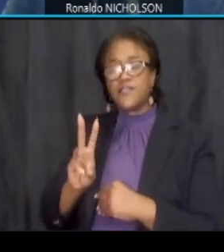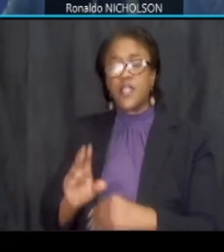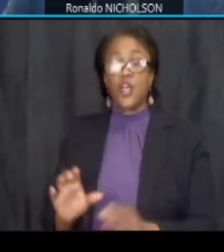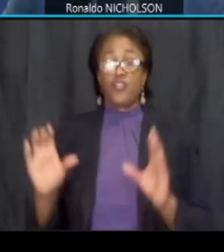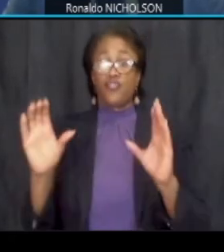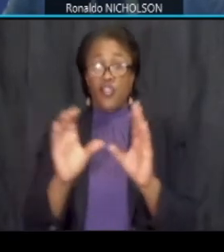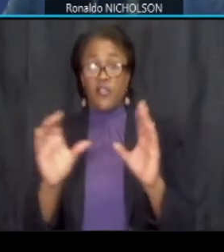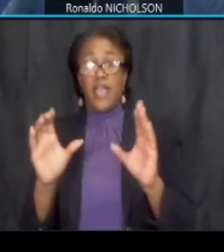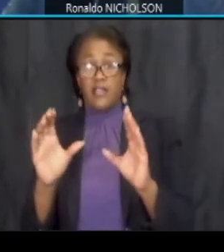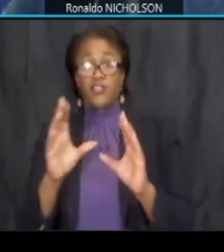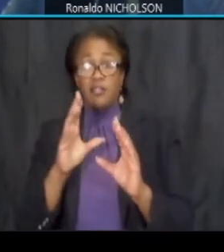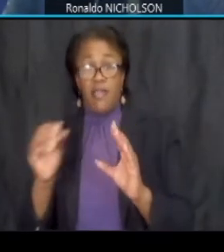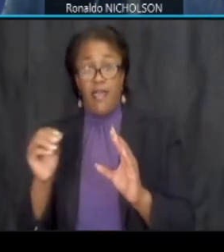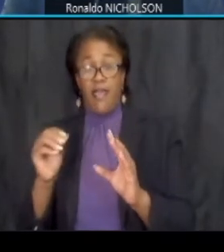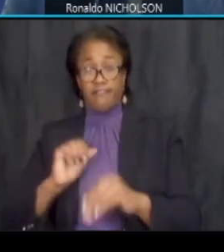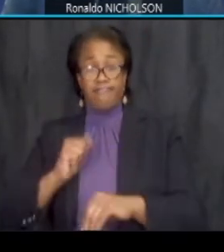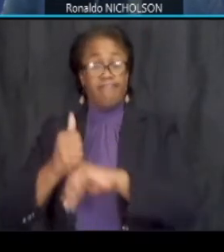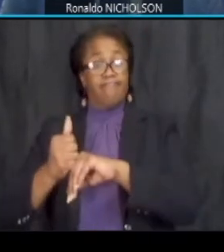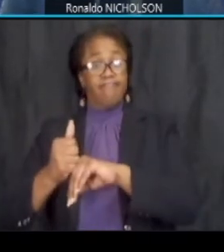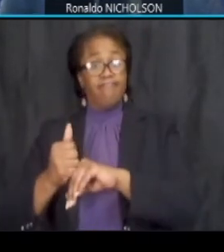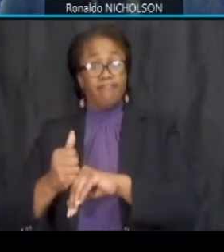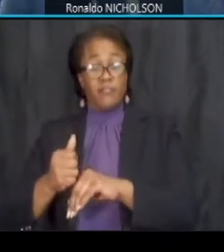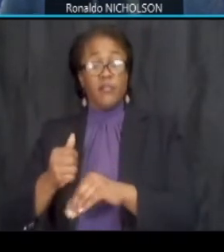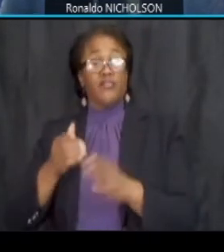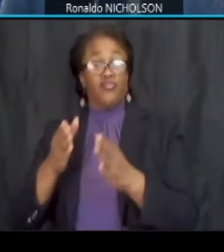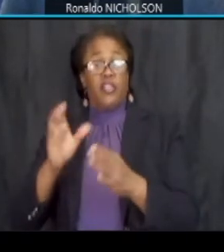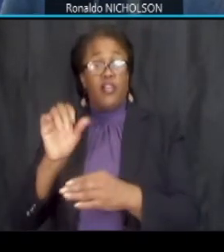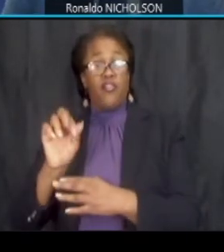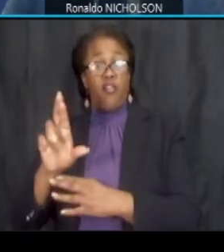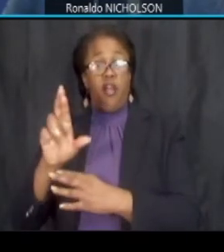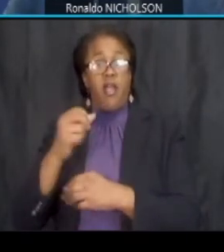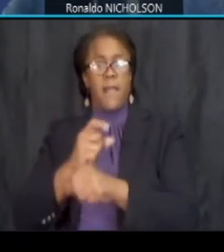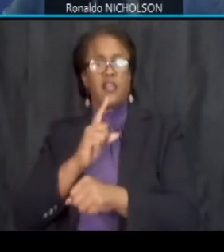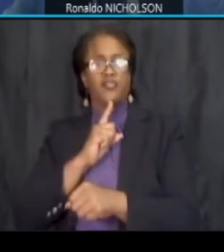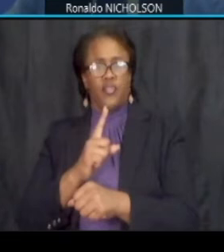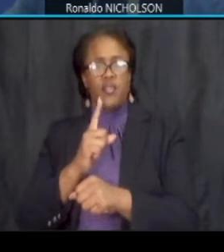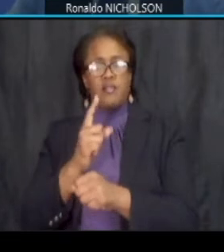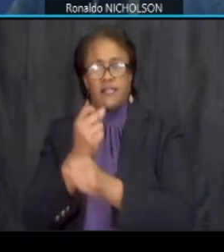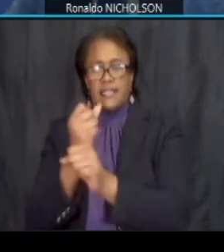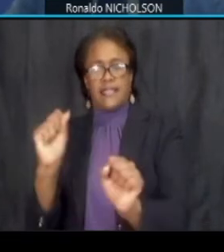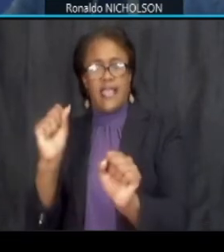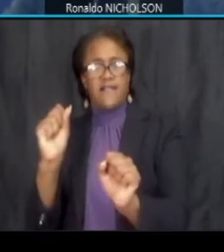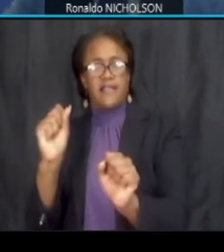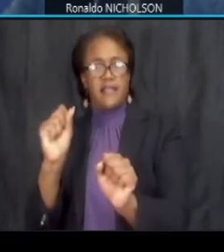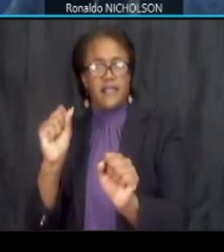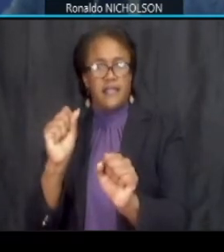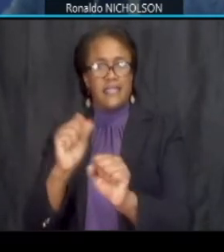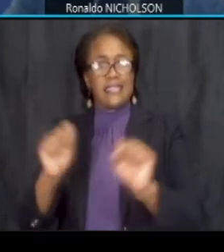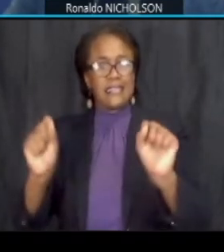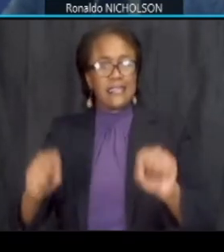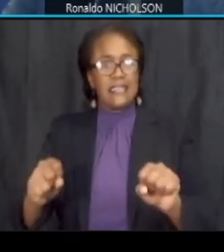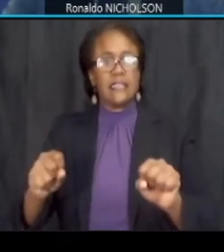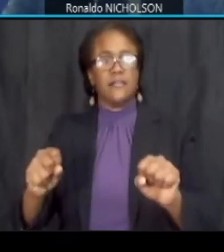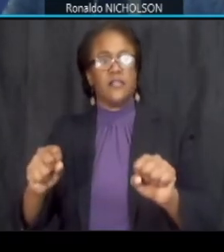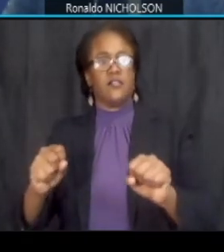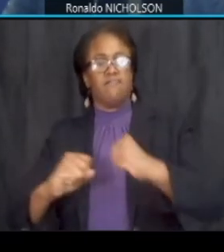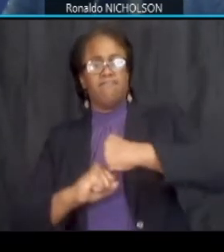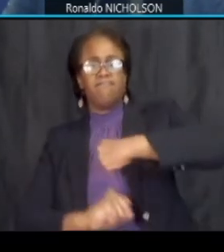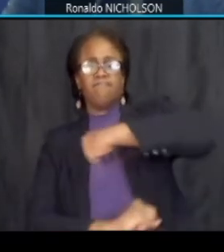the streetcar systems making sure the life safety systems are ready to be certified